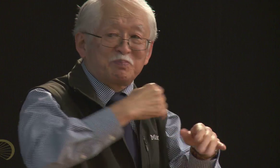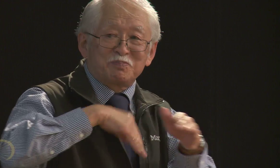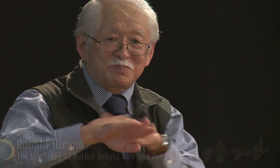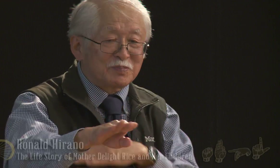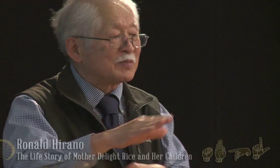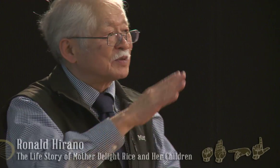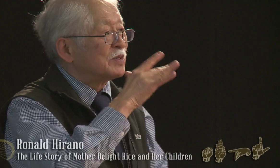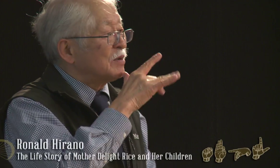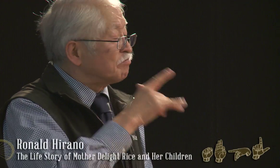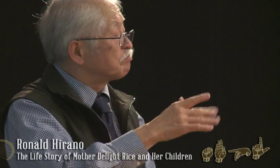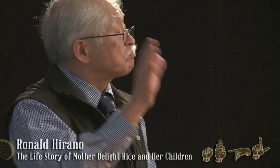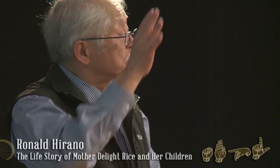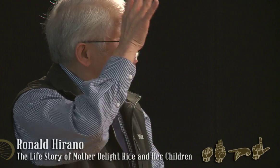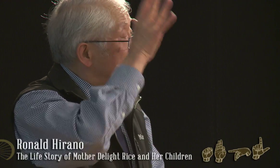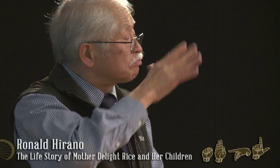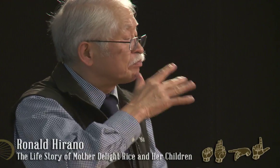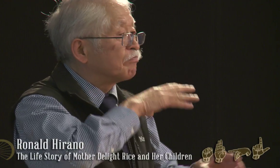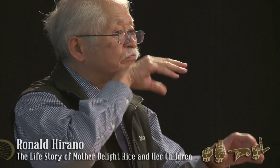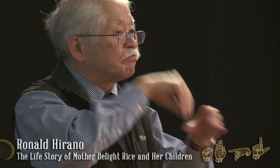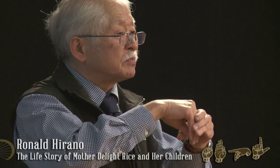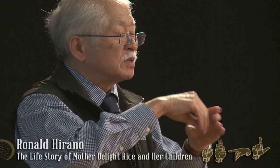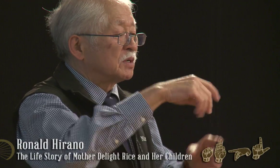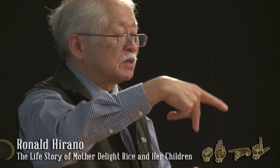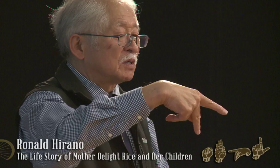after he had some speech, then she was